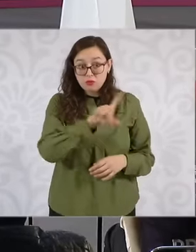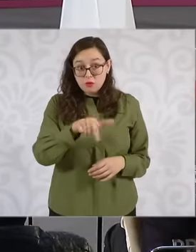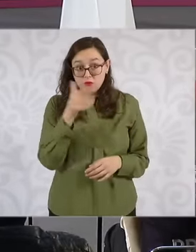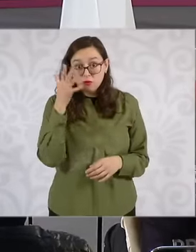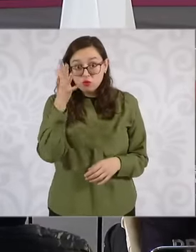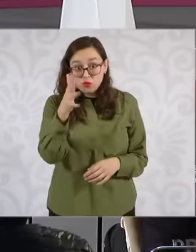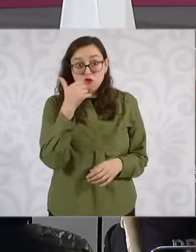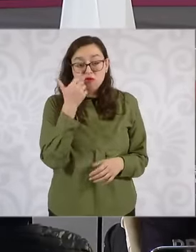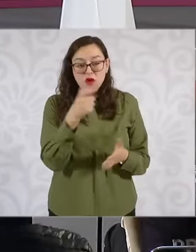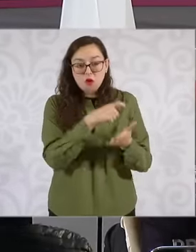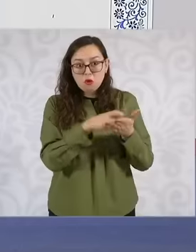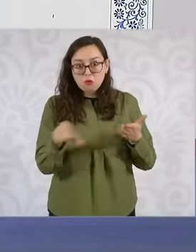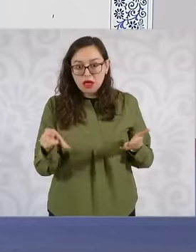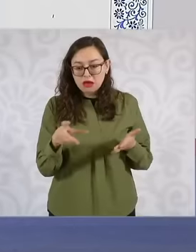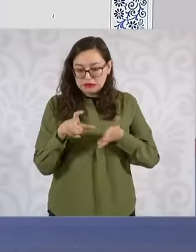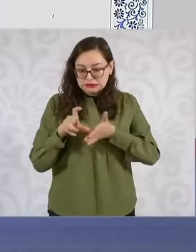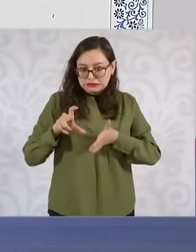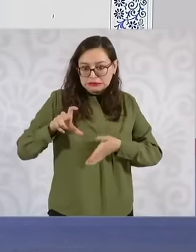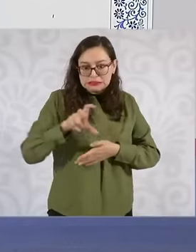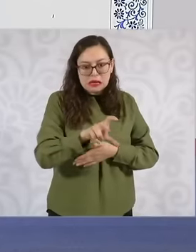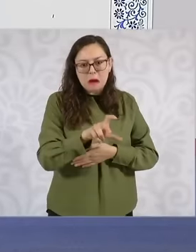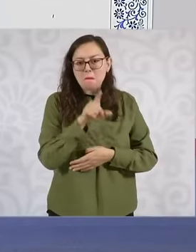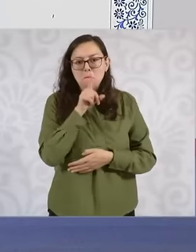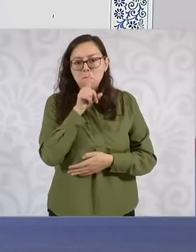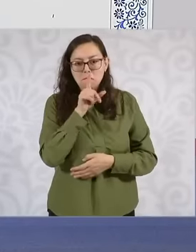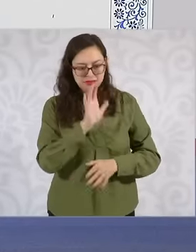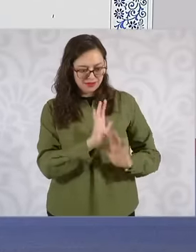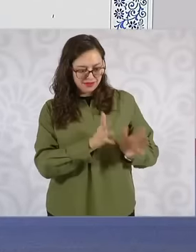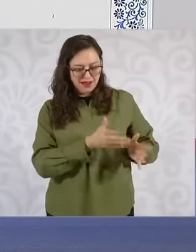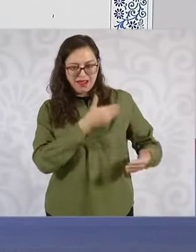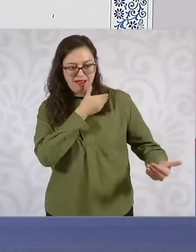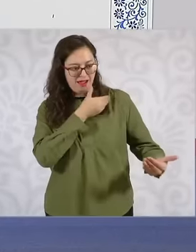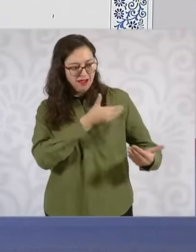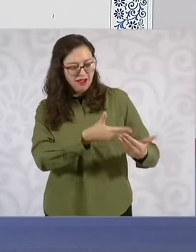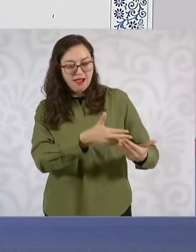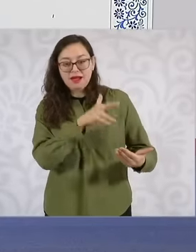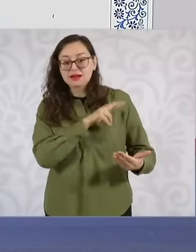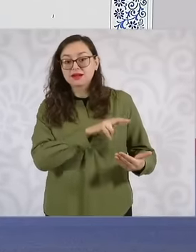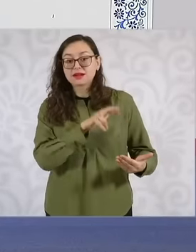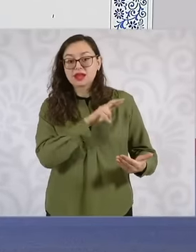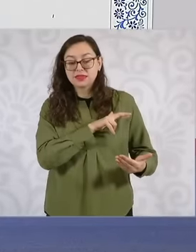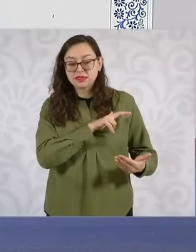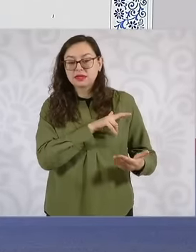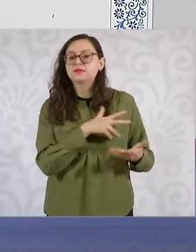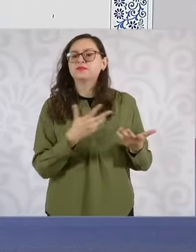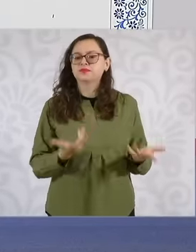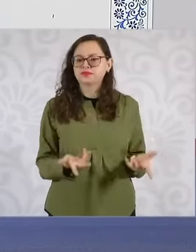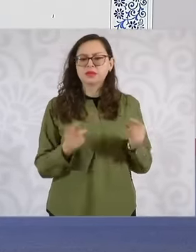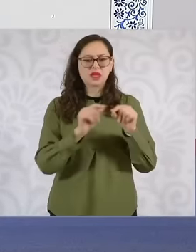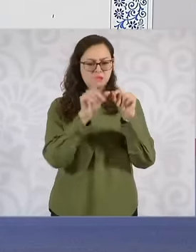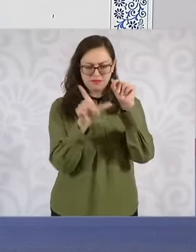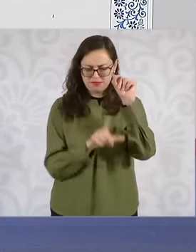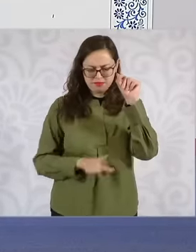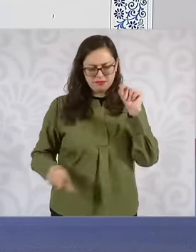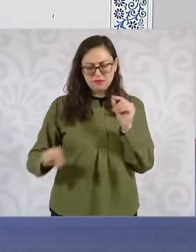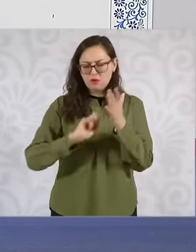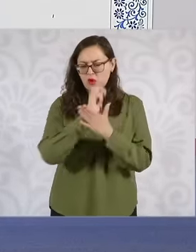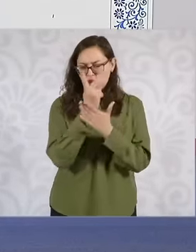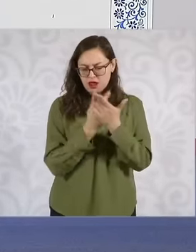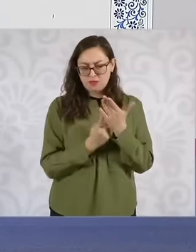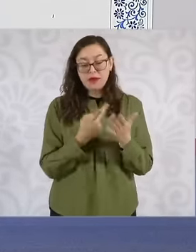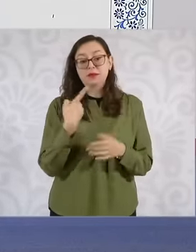be applied throughout the country but will be aimed at a priority population, especially